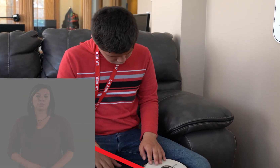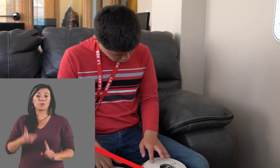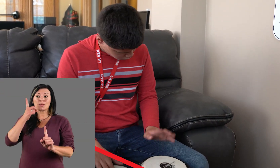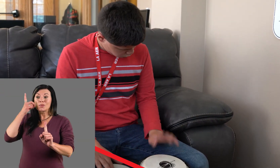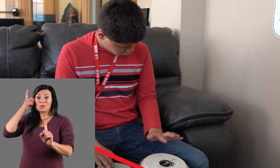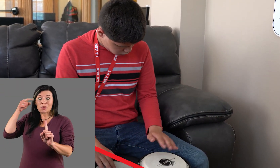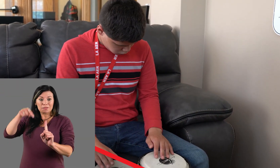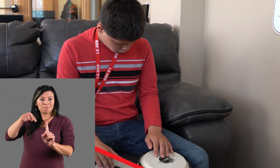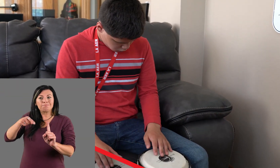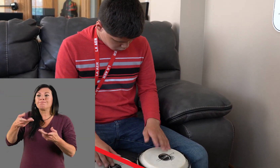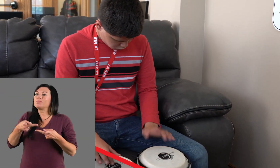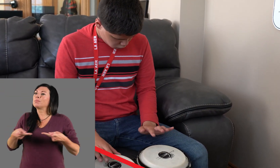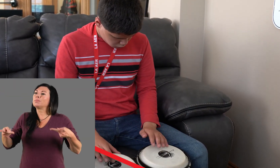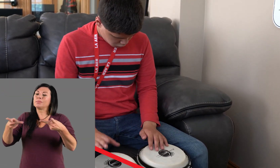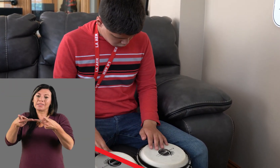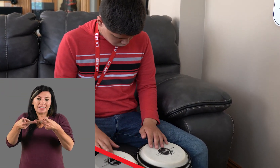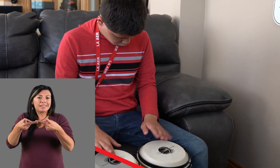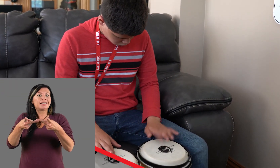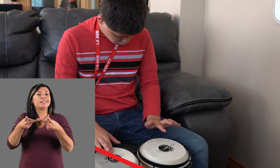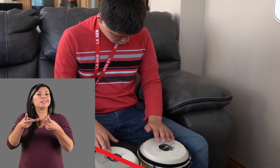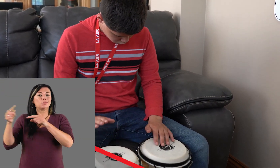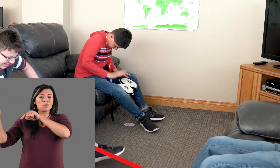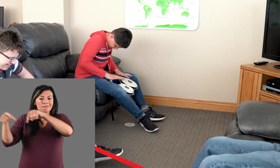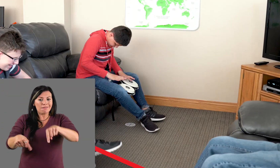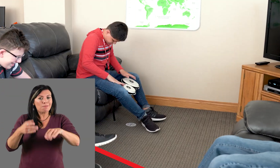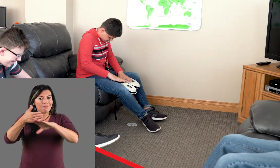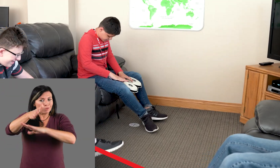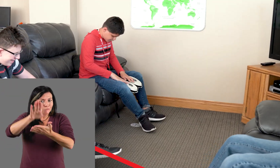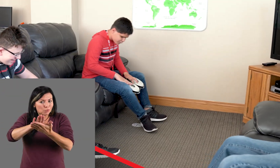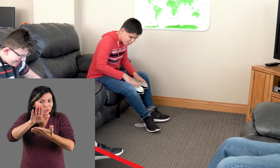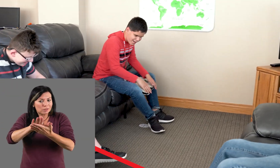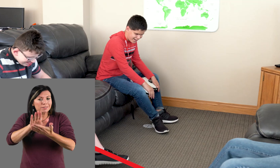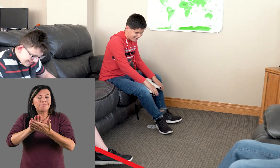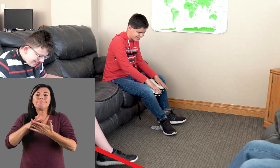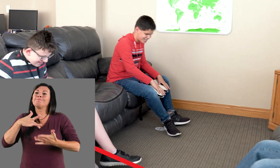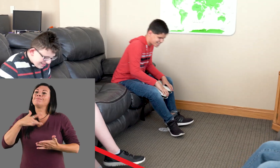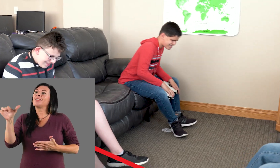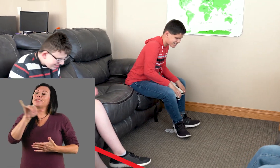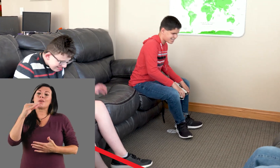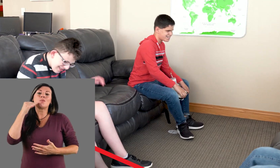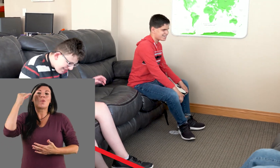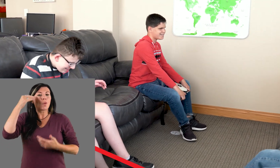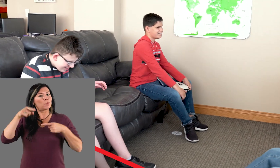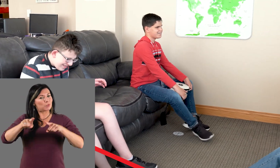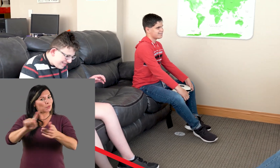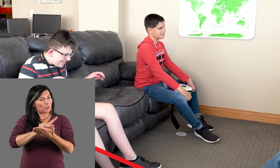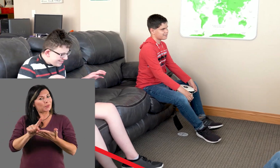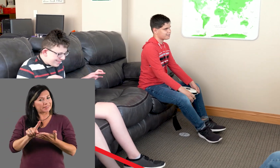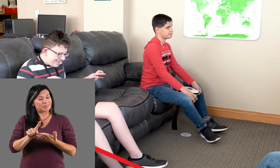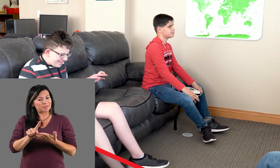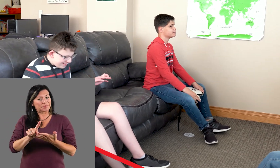The dorms are a place where we stay after school. They are like our home during the week.